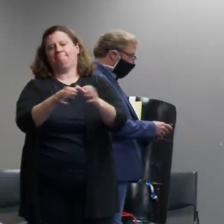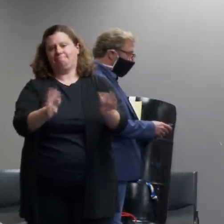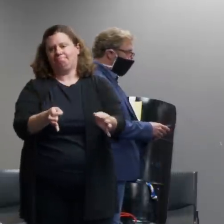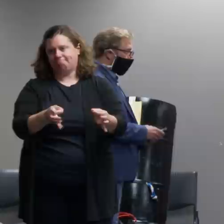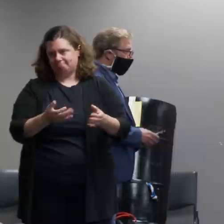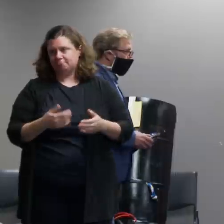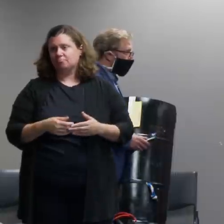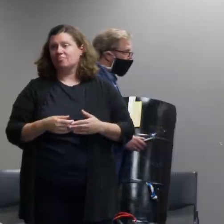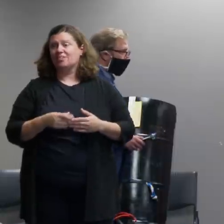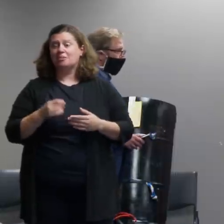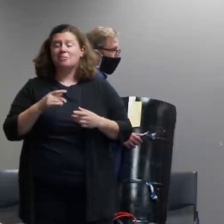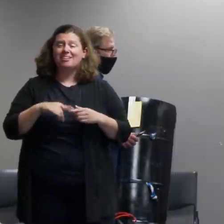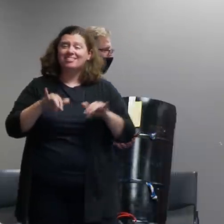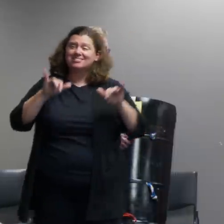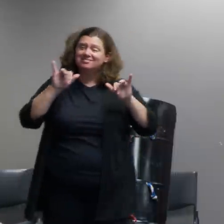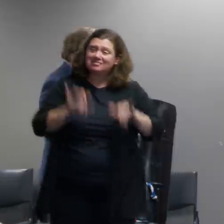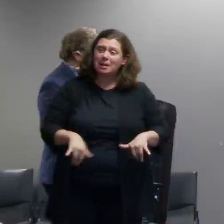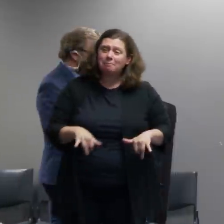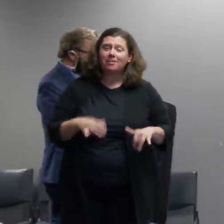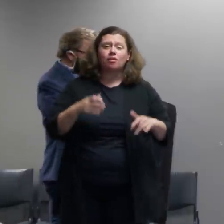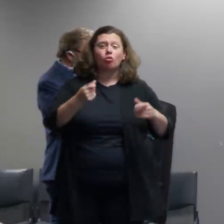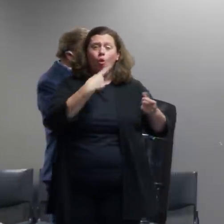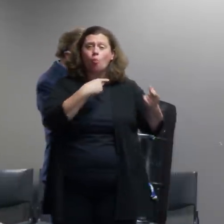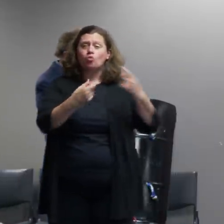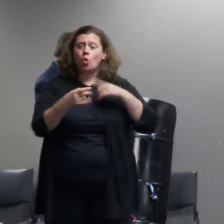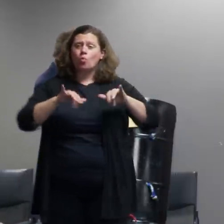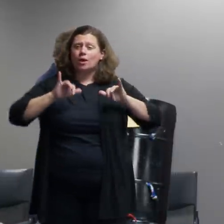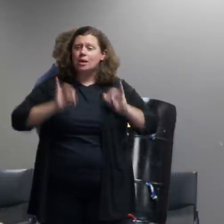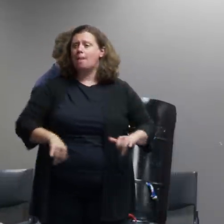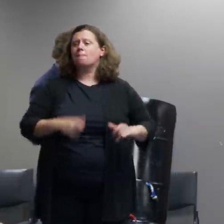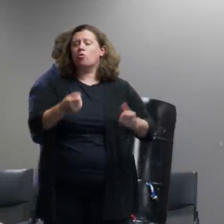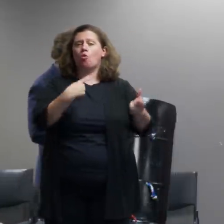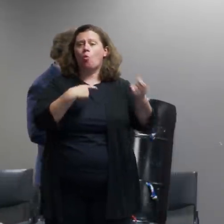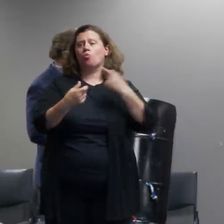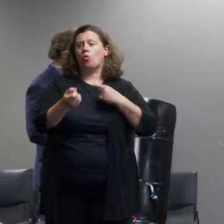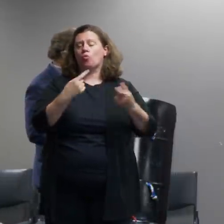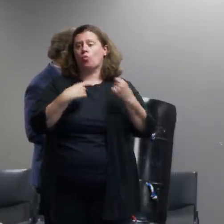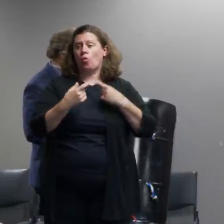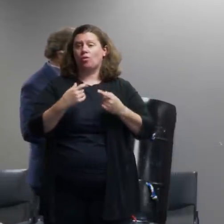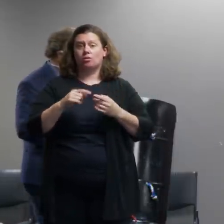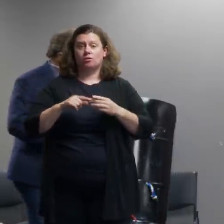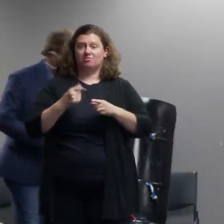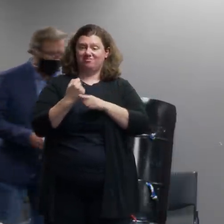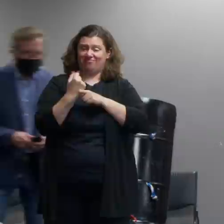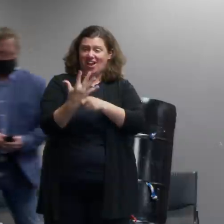hazardous things thrown throne fires that kind of behavior we're really